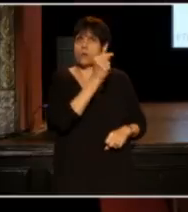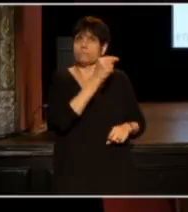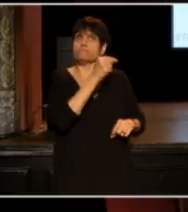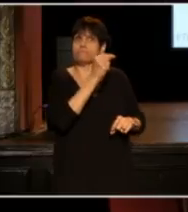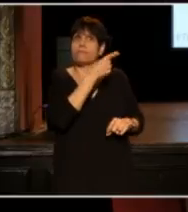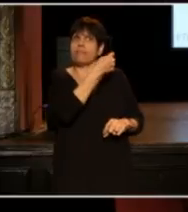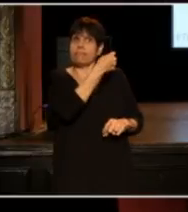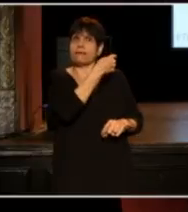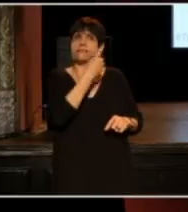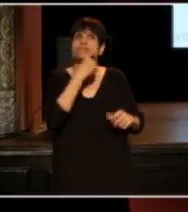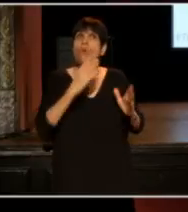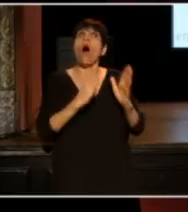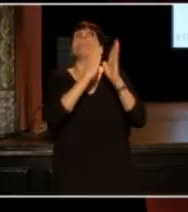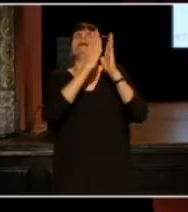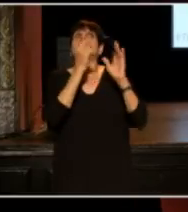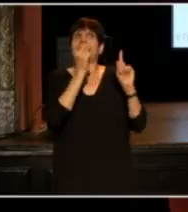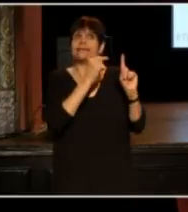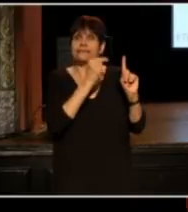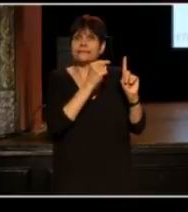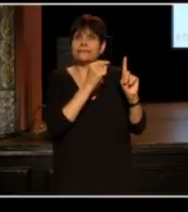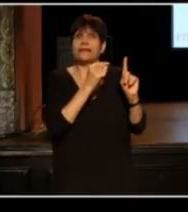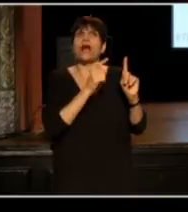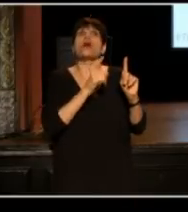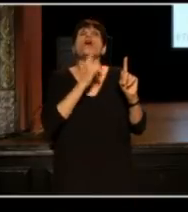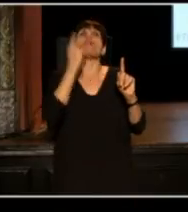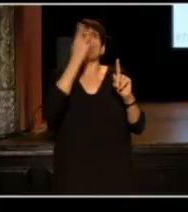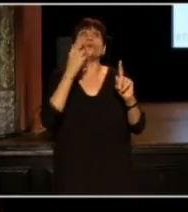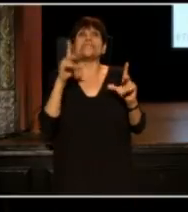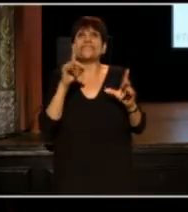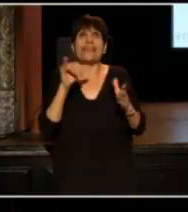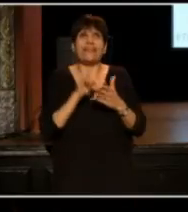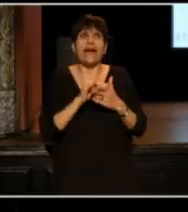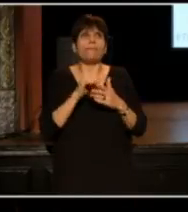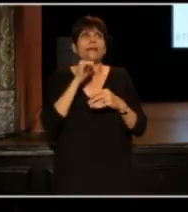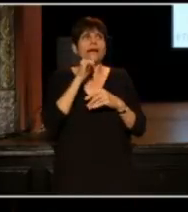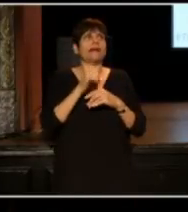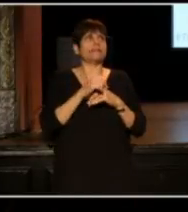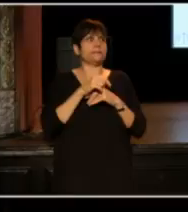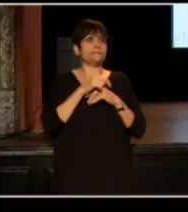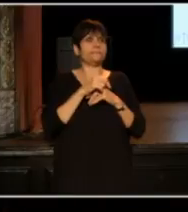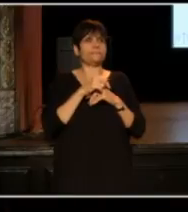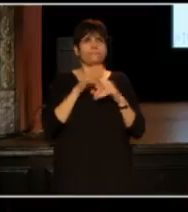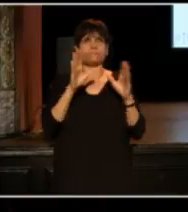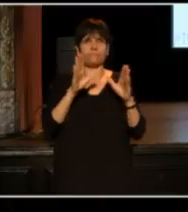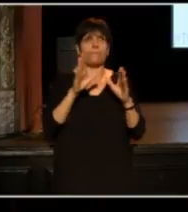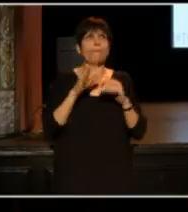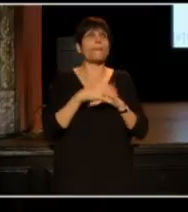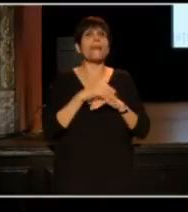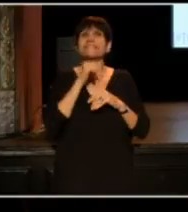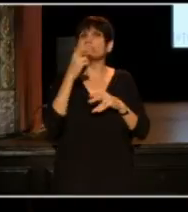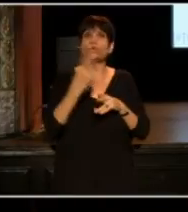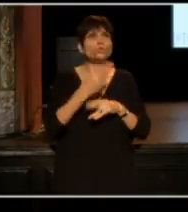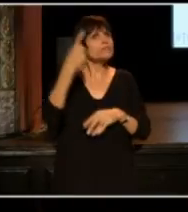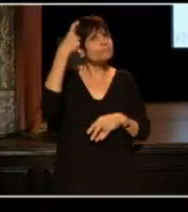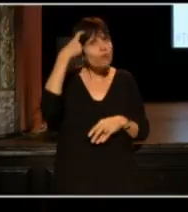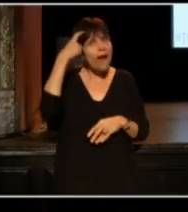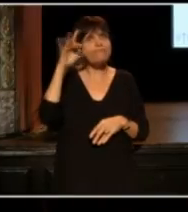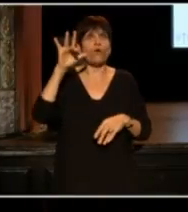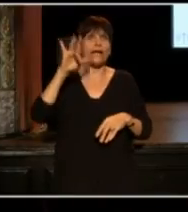This is what we are up against. And the reason he did this is because he is an idiot, and he didn't used his brain before he clicked the thing.